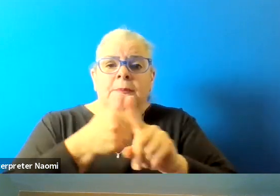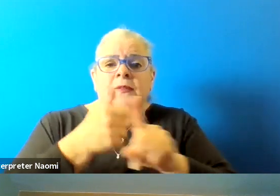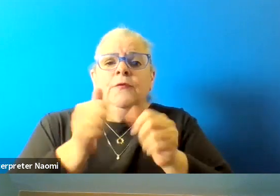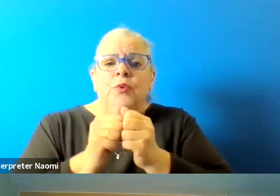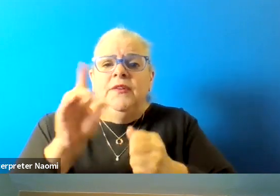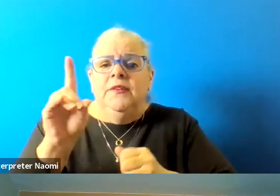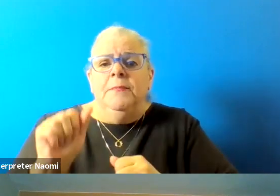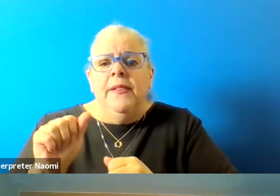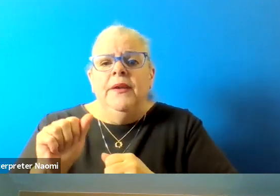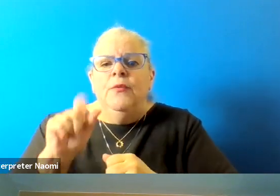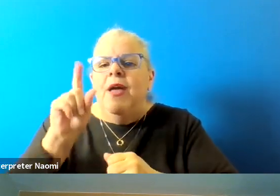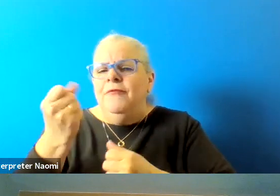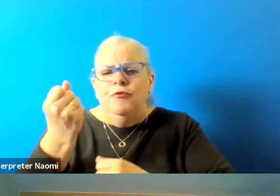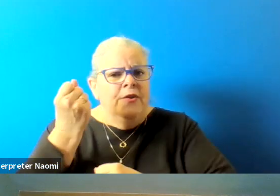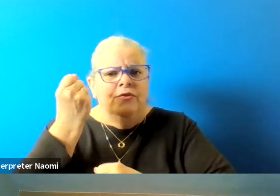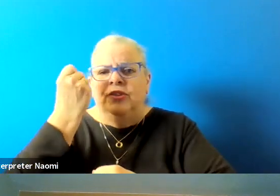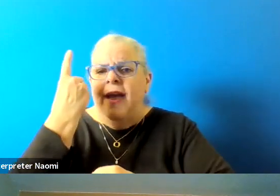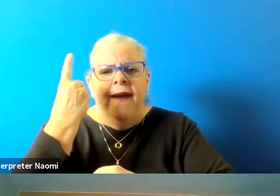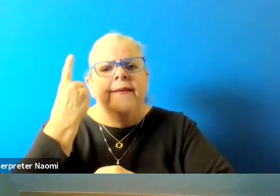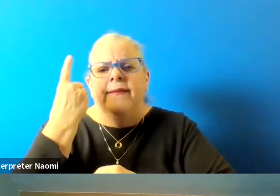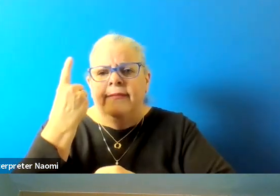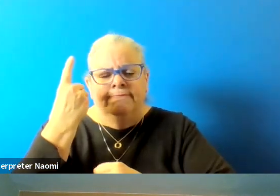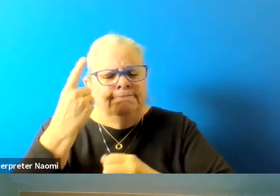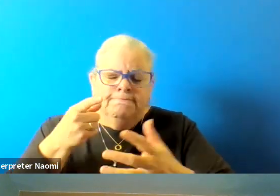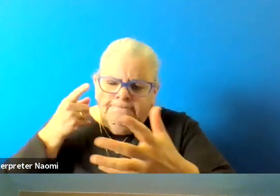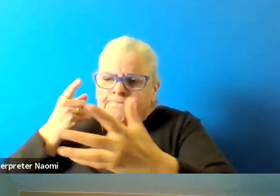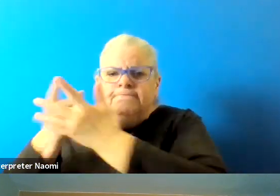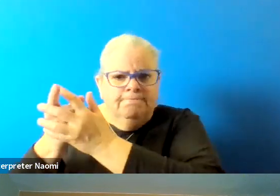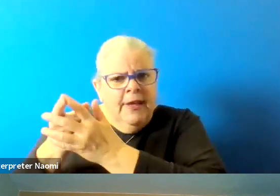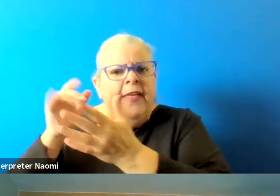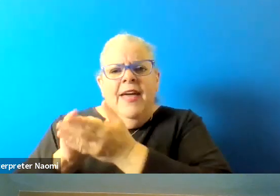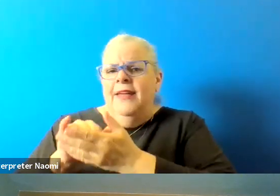we've got to understand that they are just as important